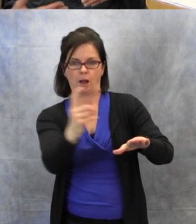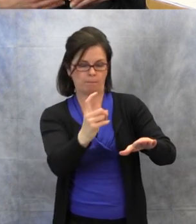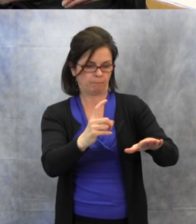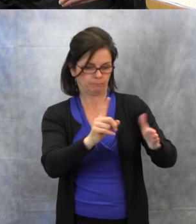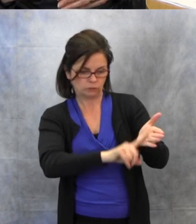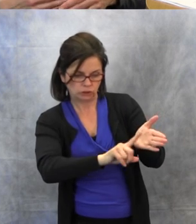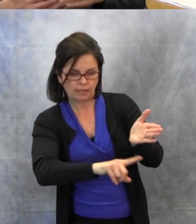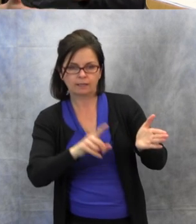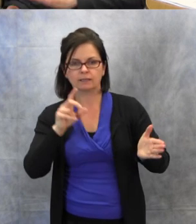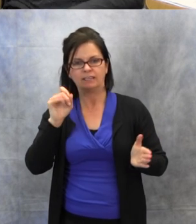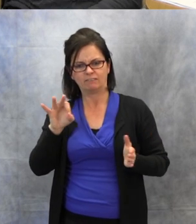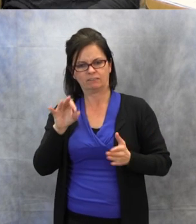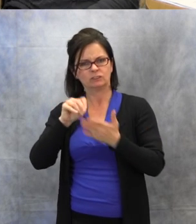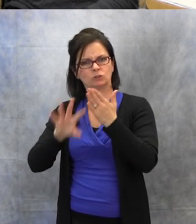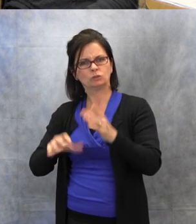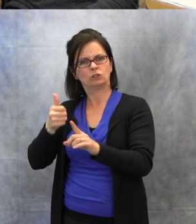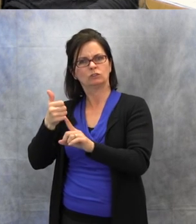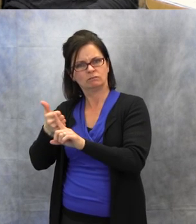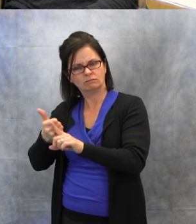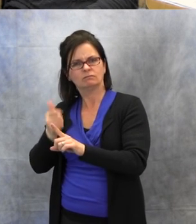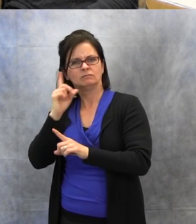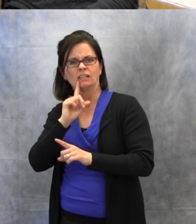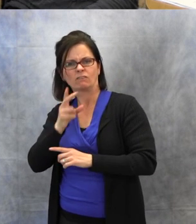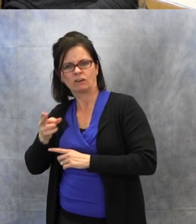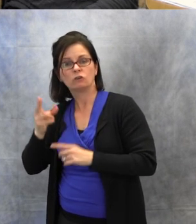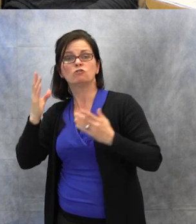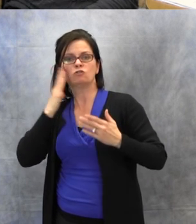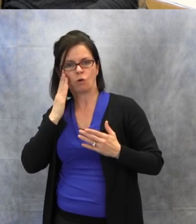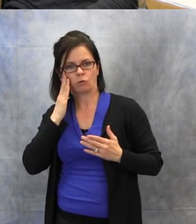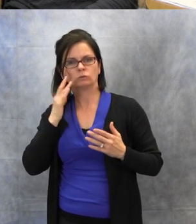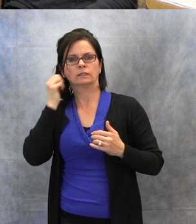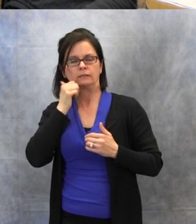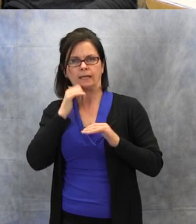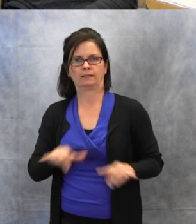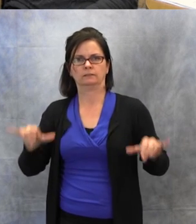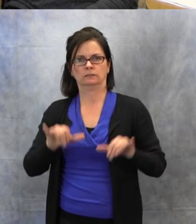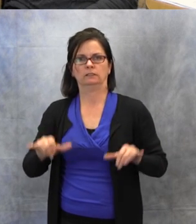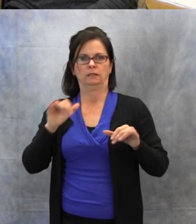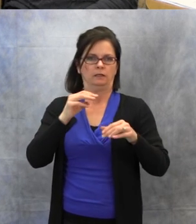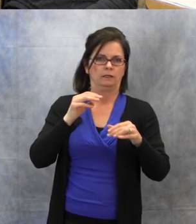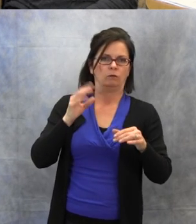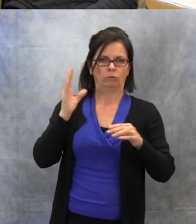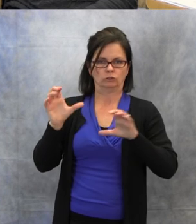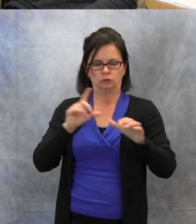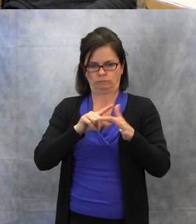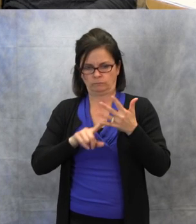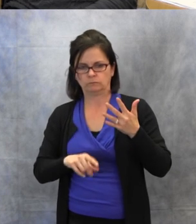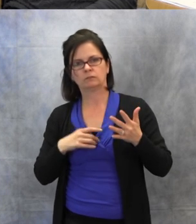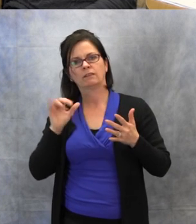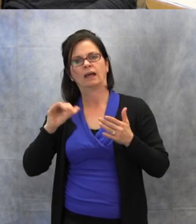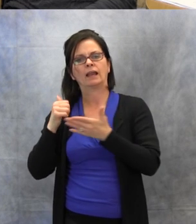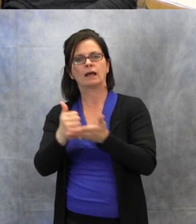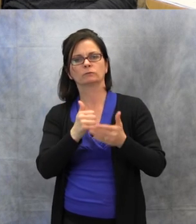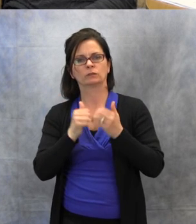it helps them easily follow within the structure of the classroom. Also, you know, to think about it.